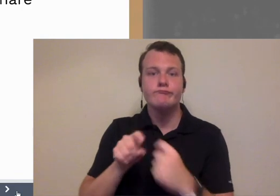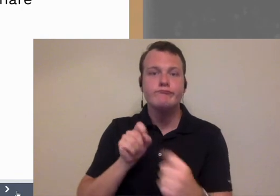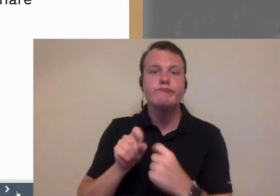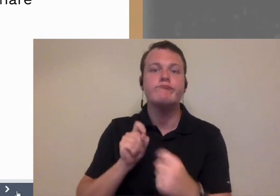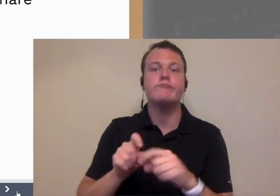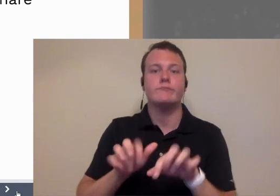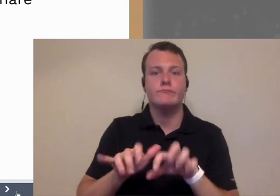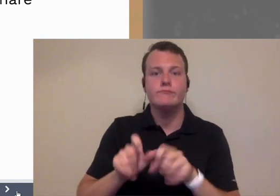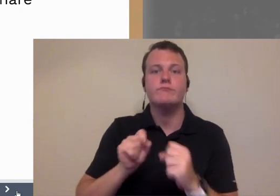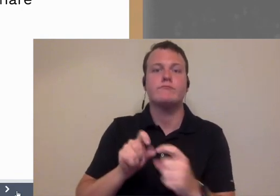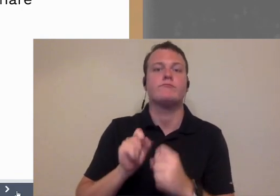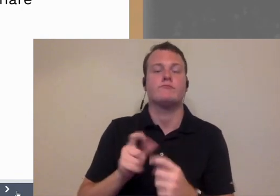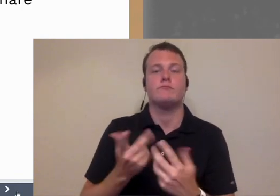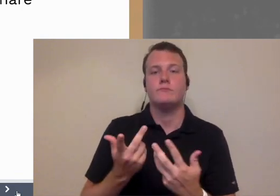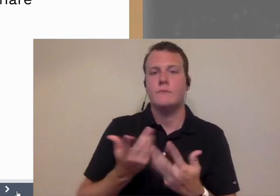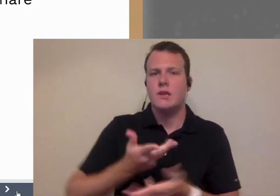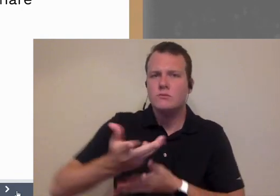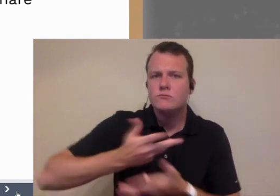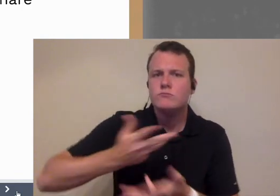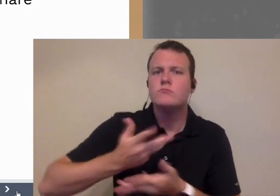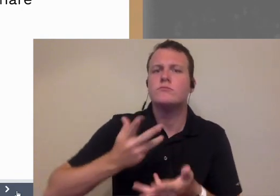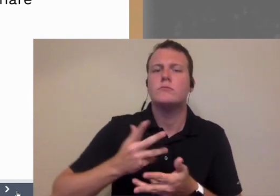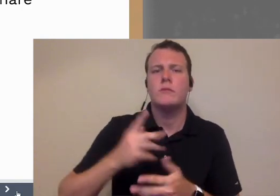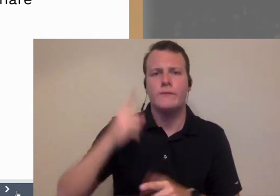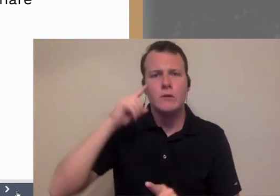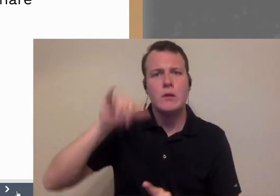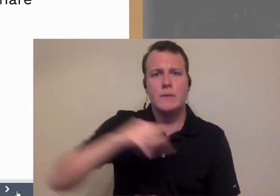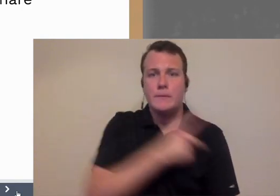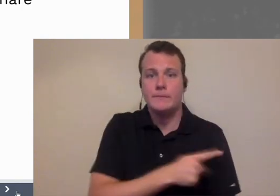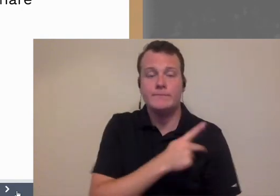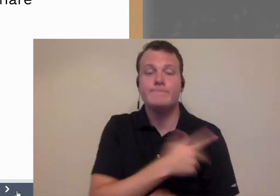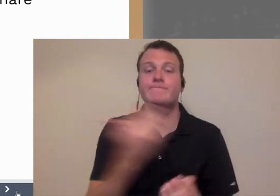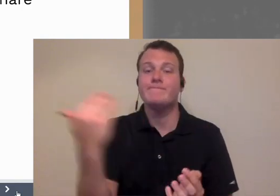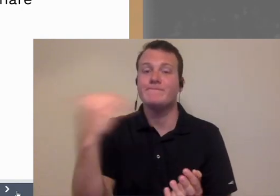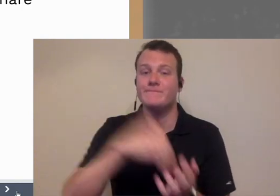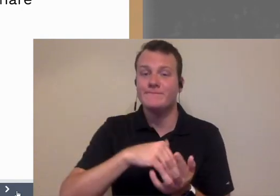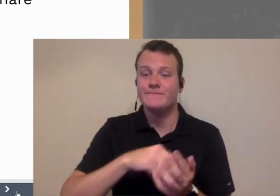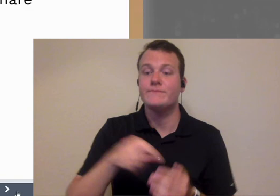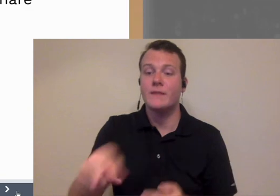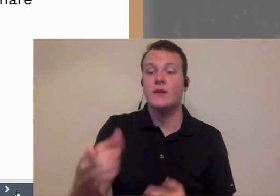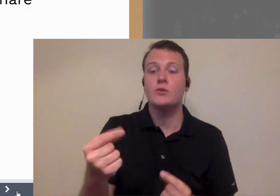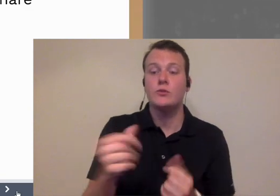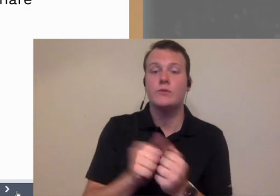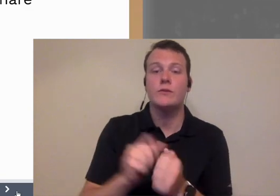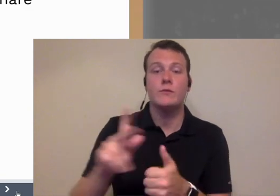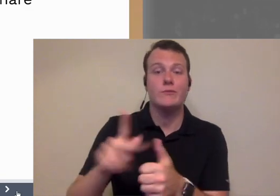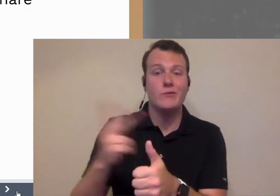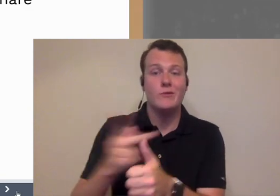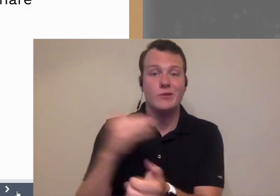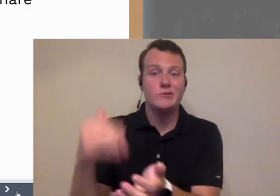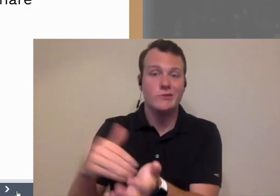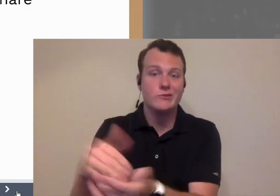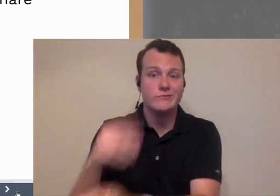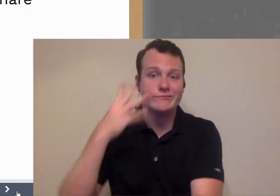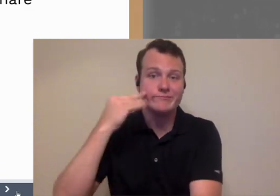you can screen share so it's a very interactive you know experience for patients right in once again they're doing this with their primary care right